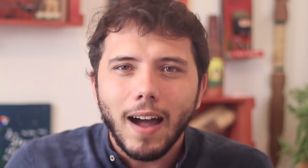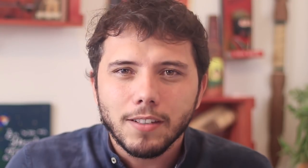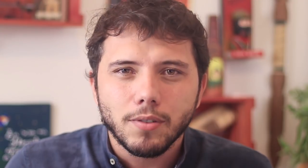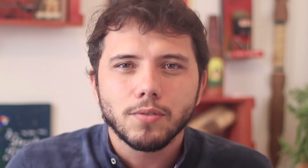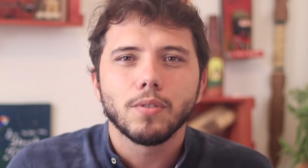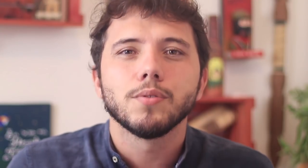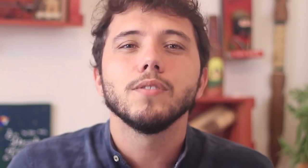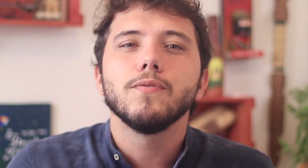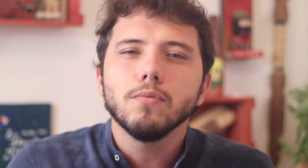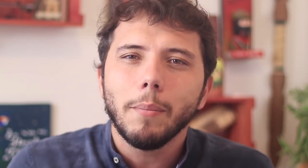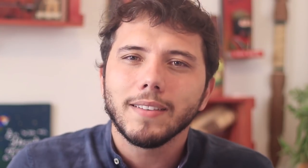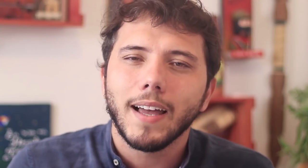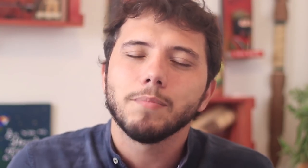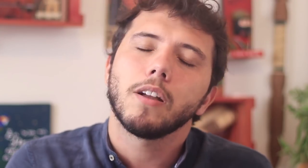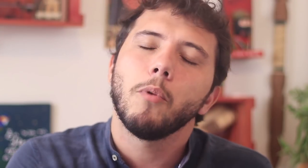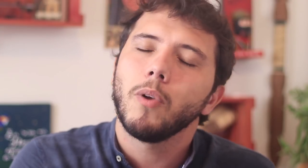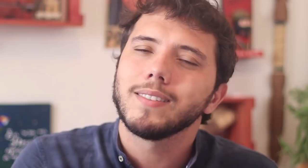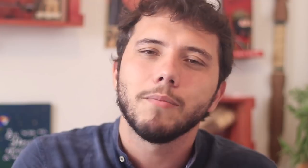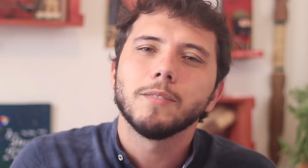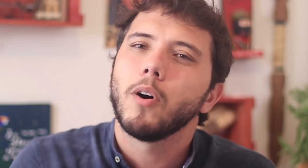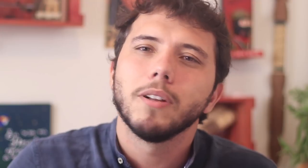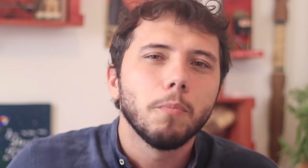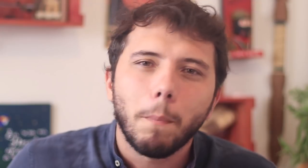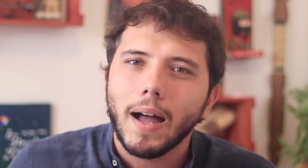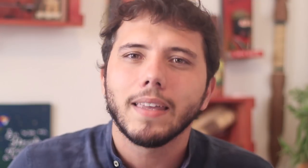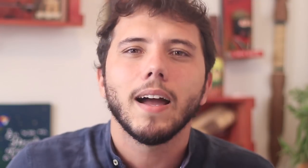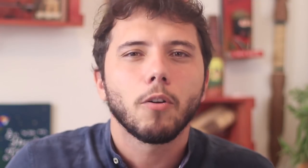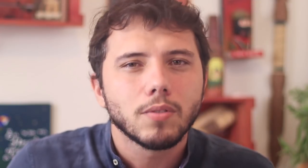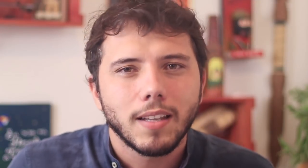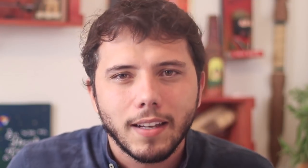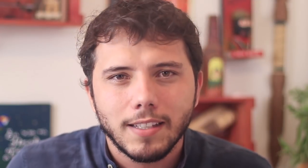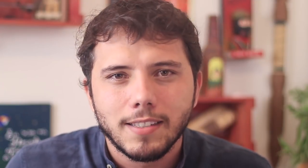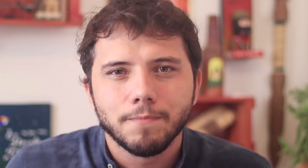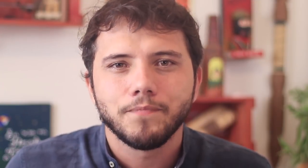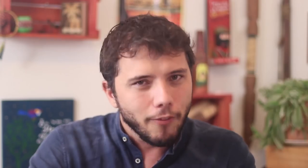and many other fundamental solutions so that the poor population won't have to fund the crisis bill.